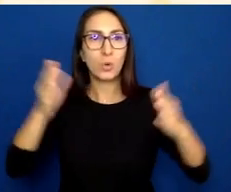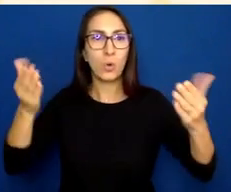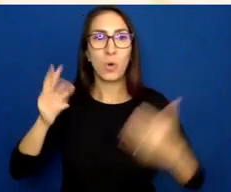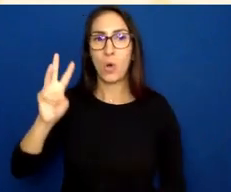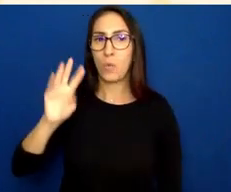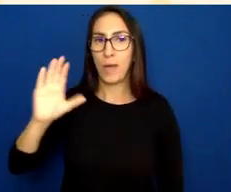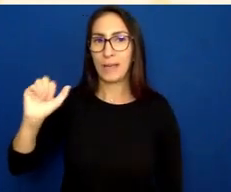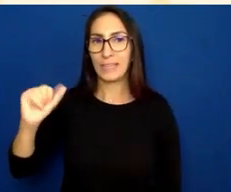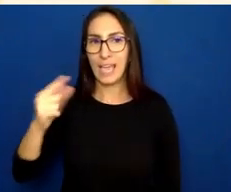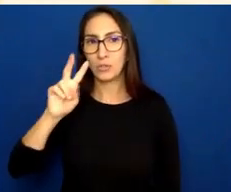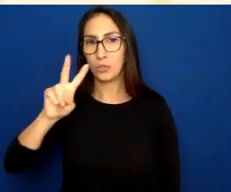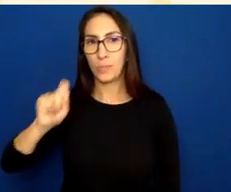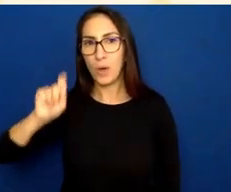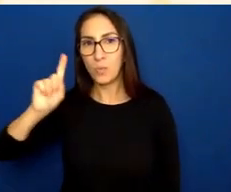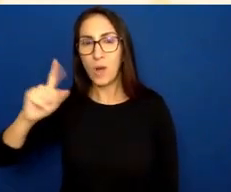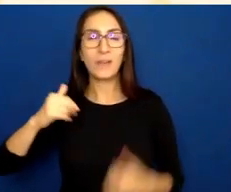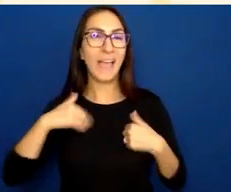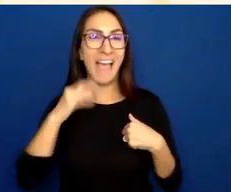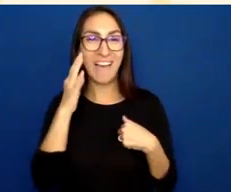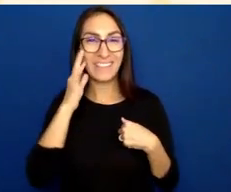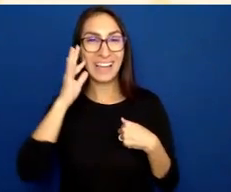And a cat that's taken an accidental selfie.